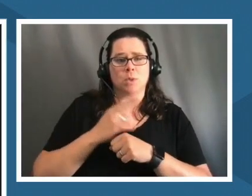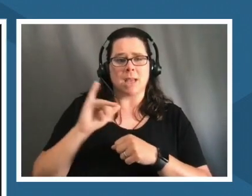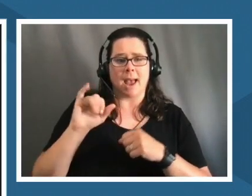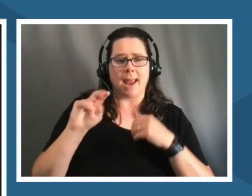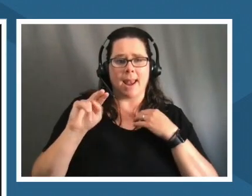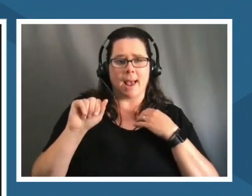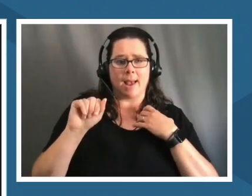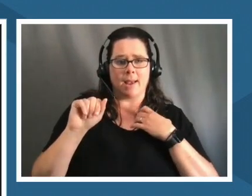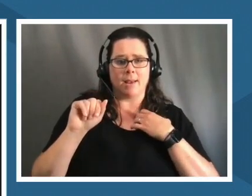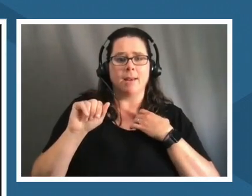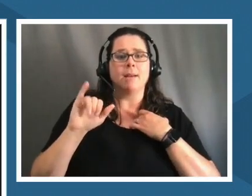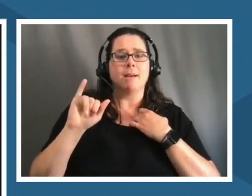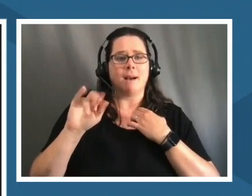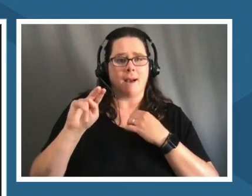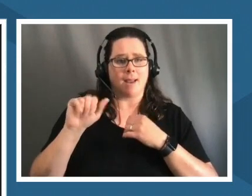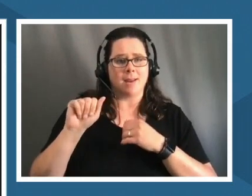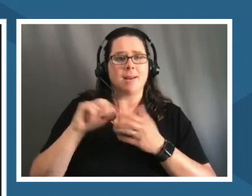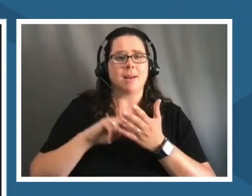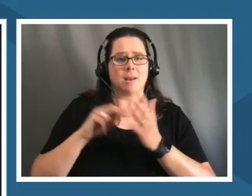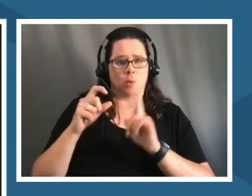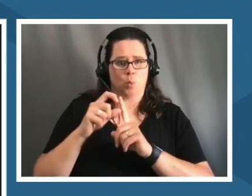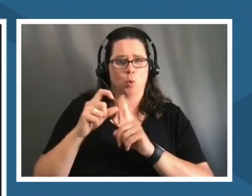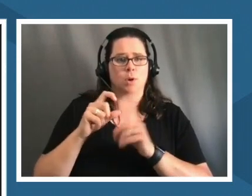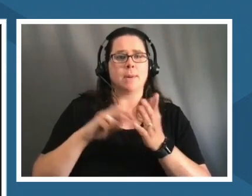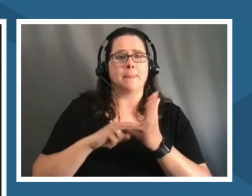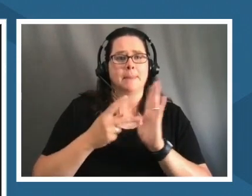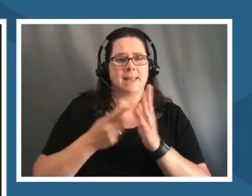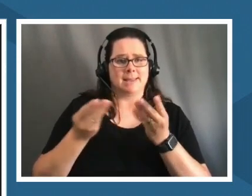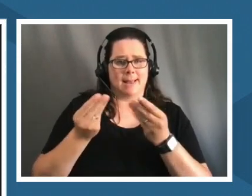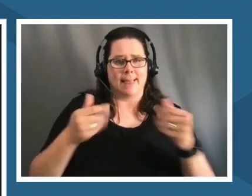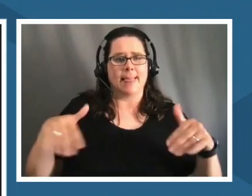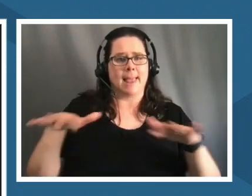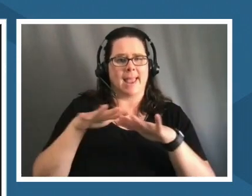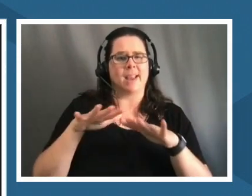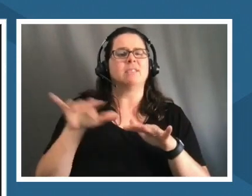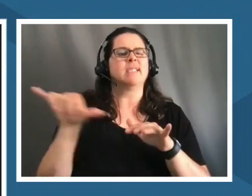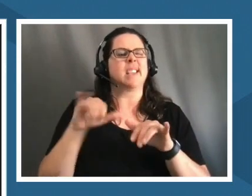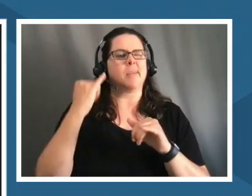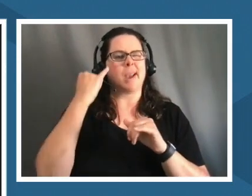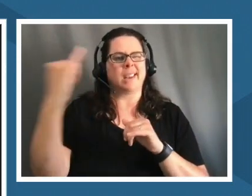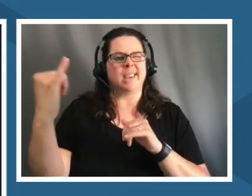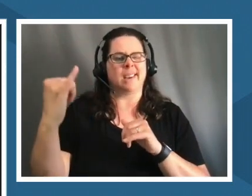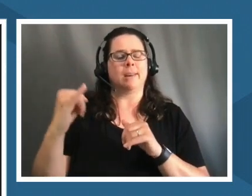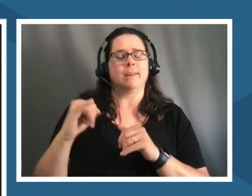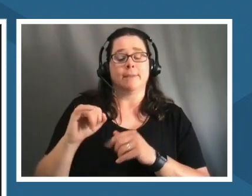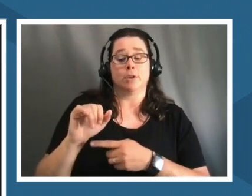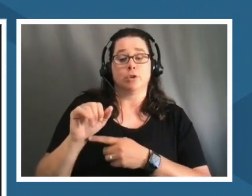very synonymous i think to this definition of turtle island that